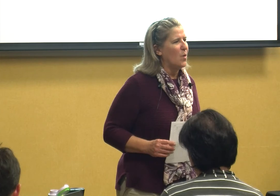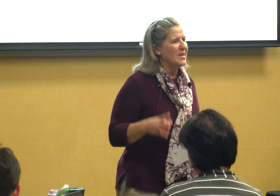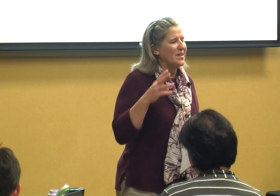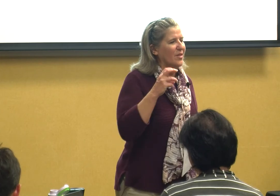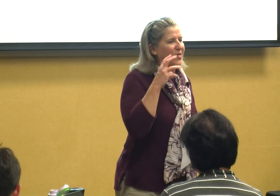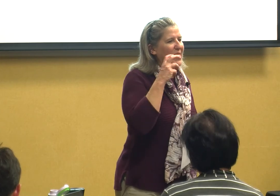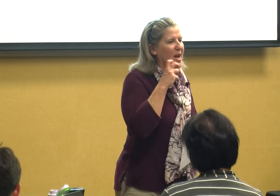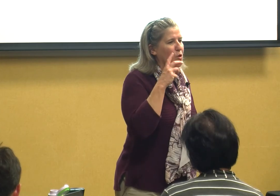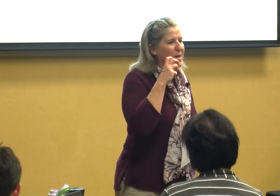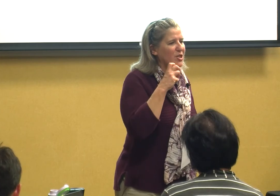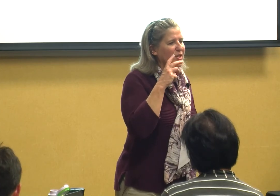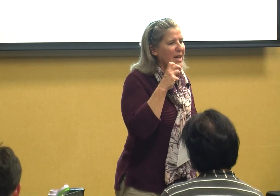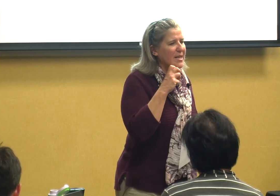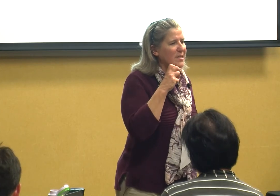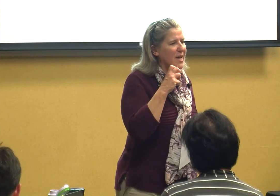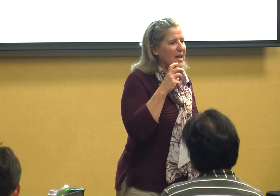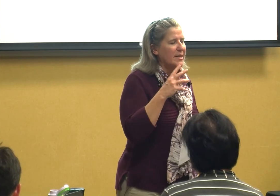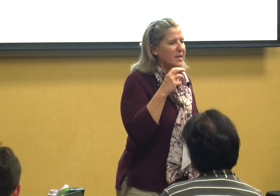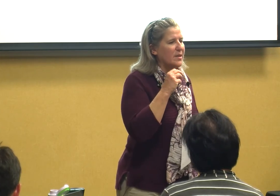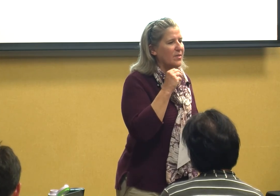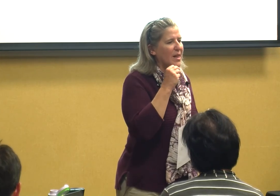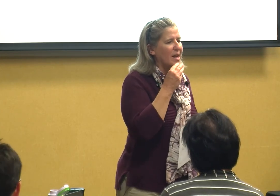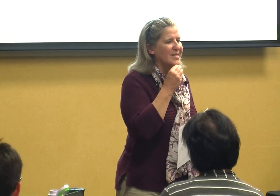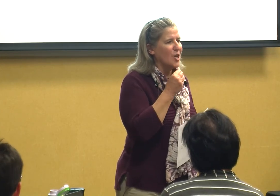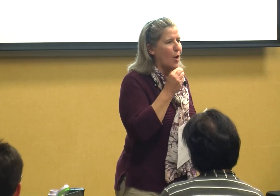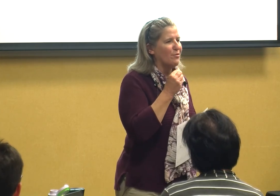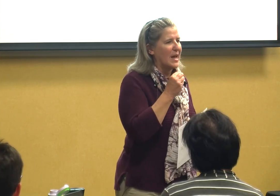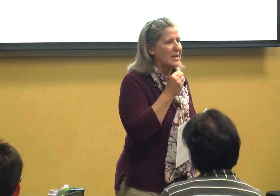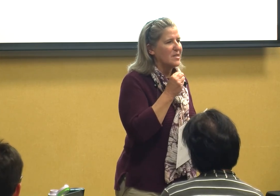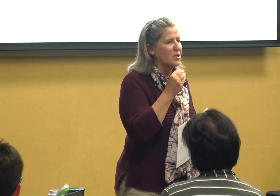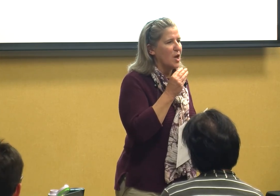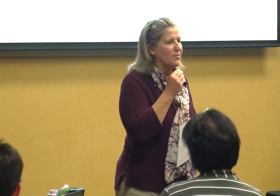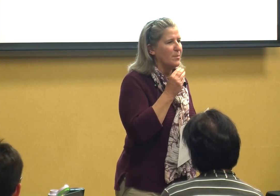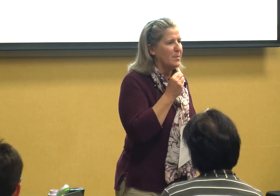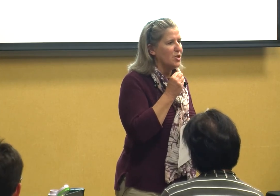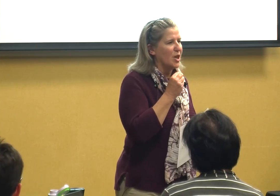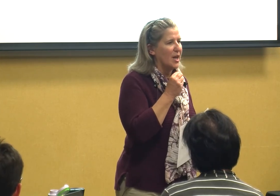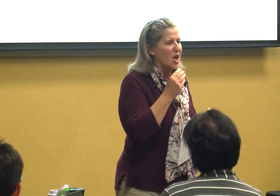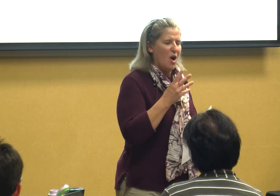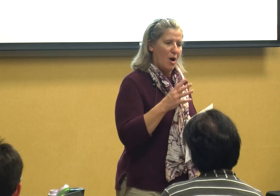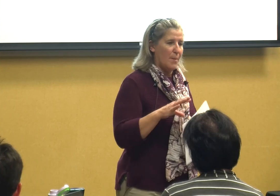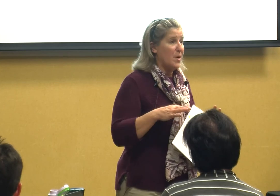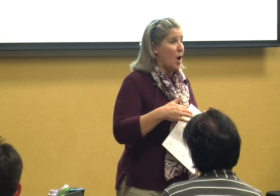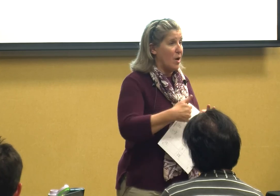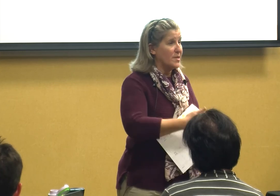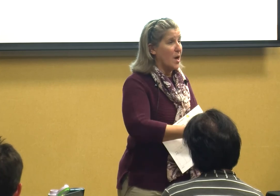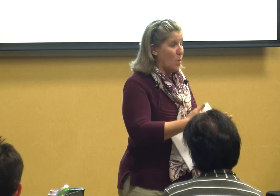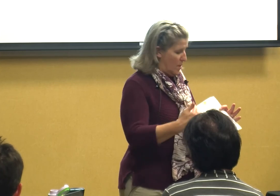is it that they like crunchy things is it that they like soft things soft and mushy also on